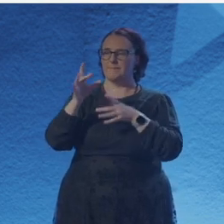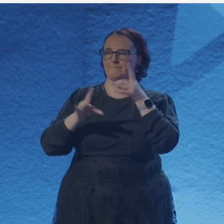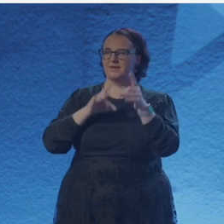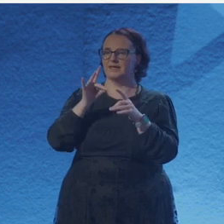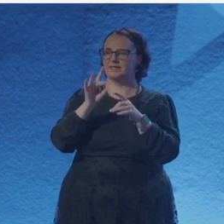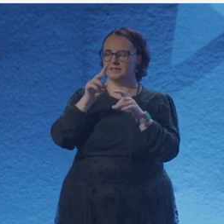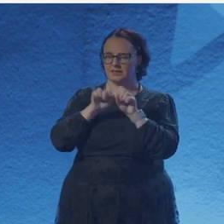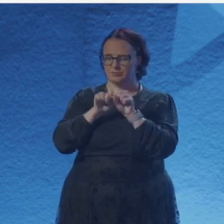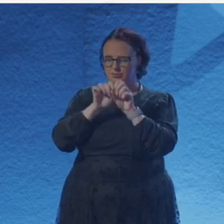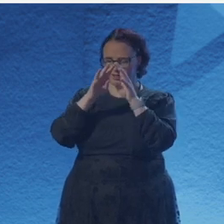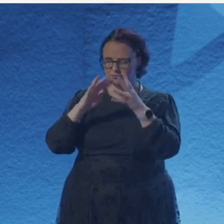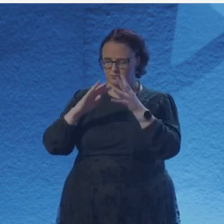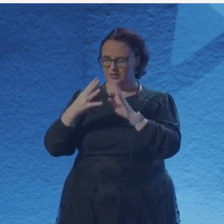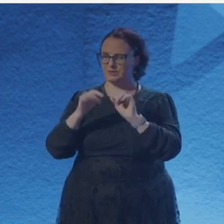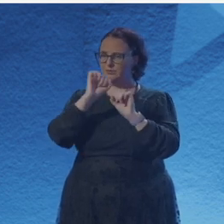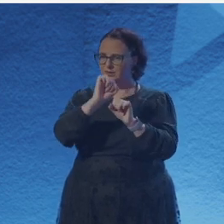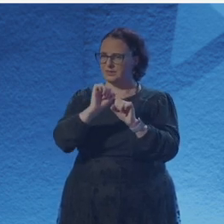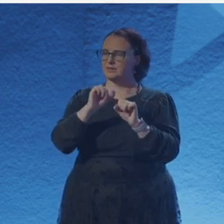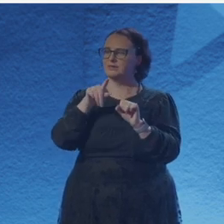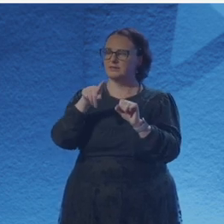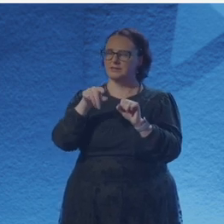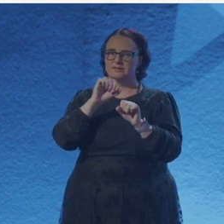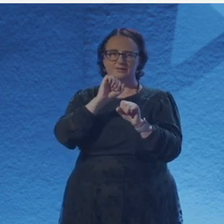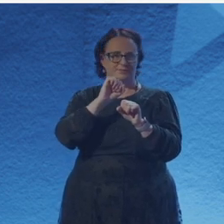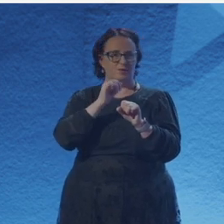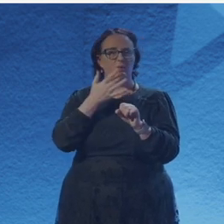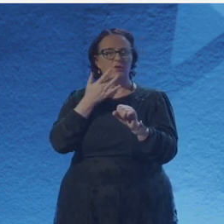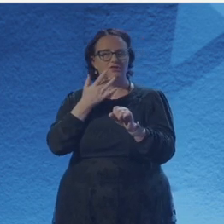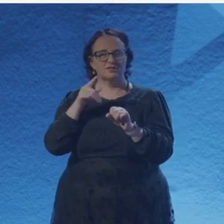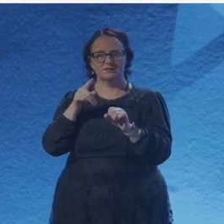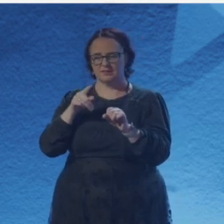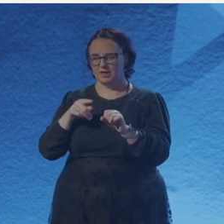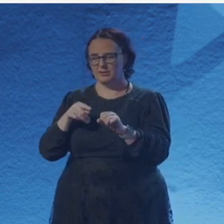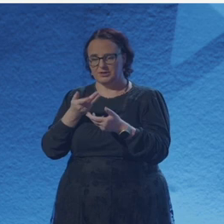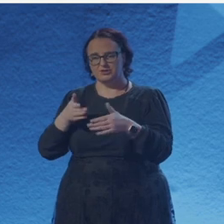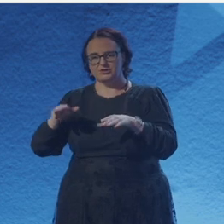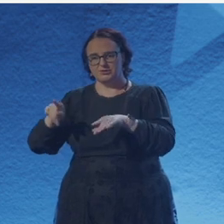green, sunlight fractured by our atmosphere.